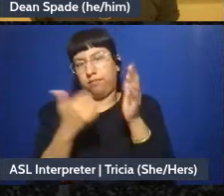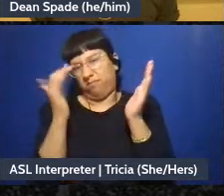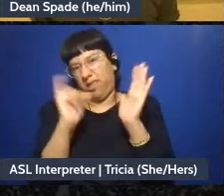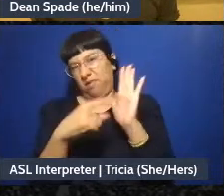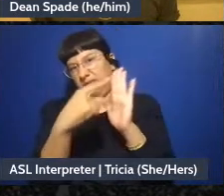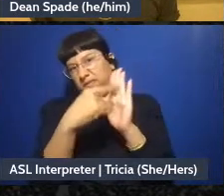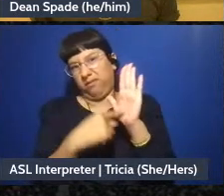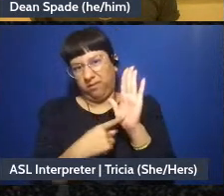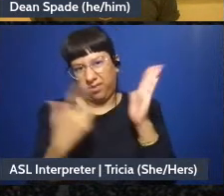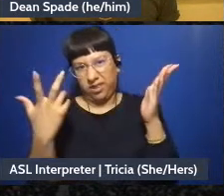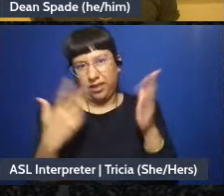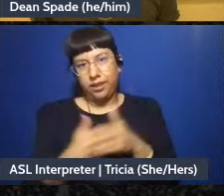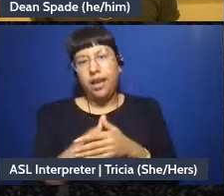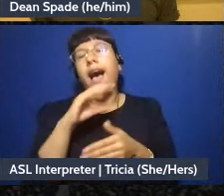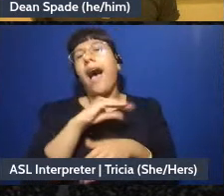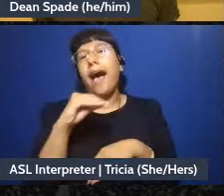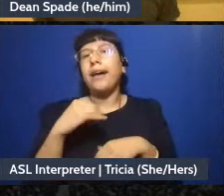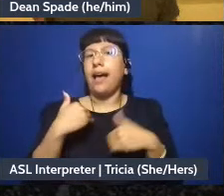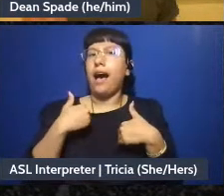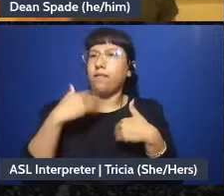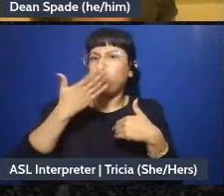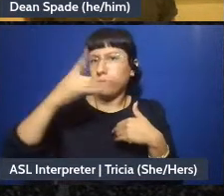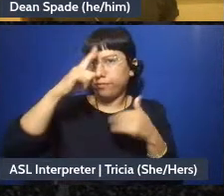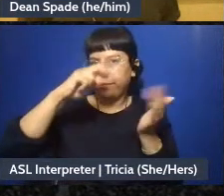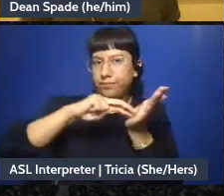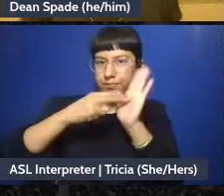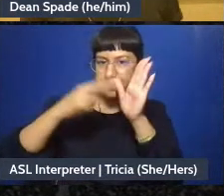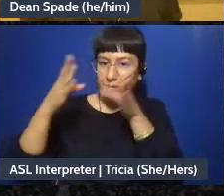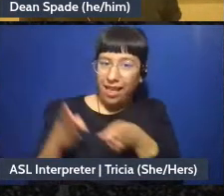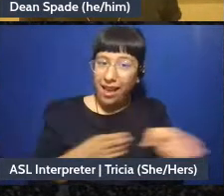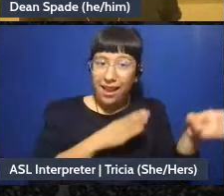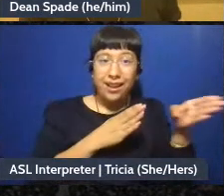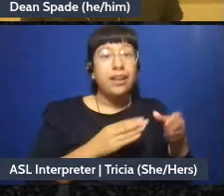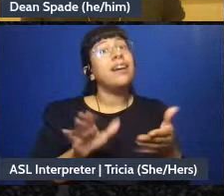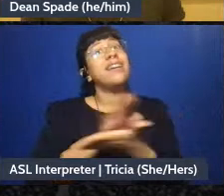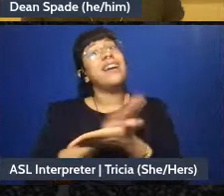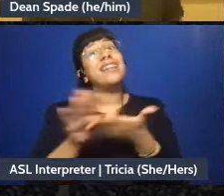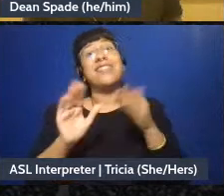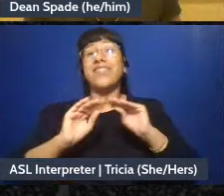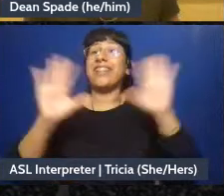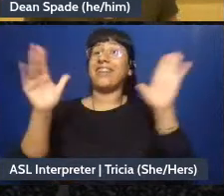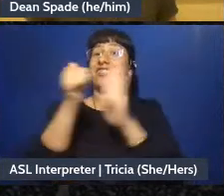um, and then making a thoughtful plan. It's really great to have a clear agenda, this is an example